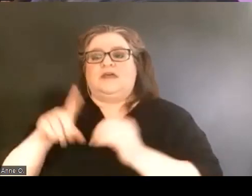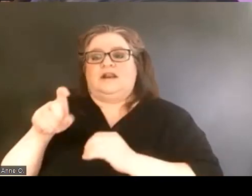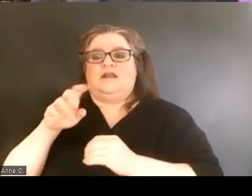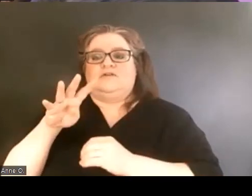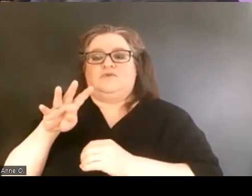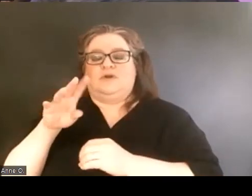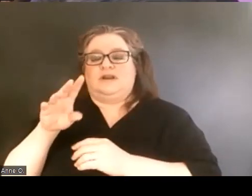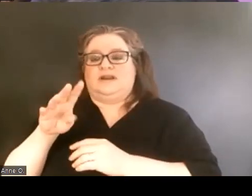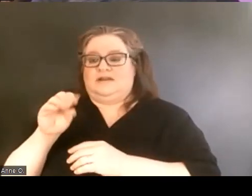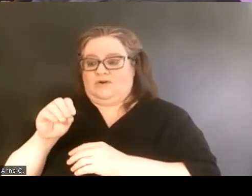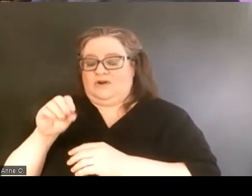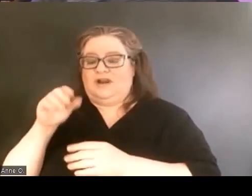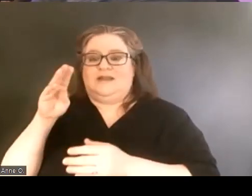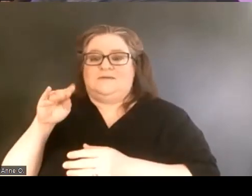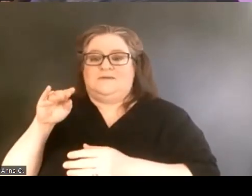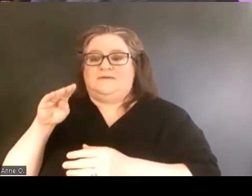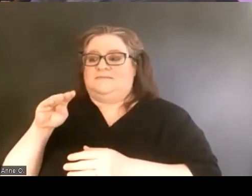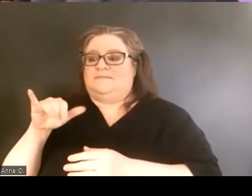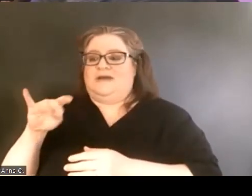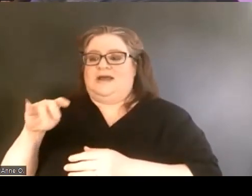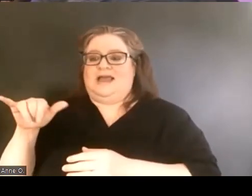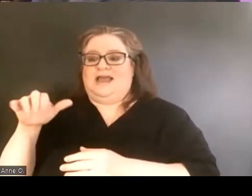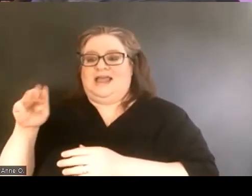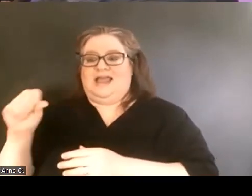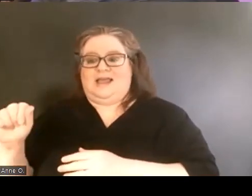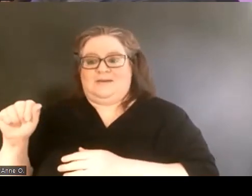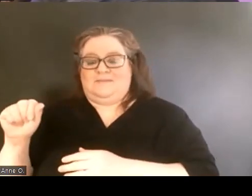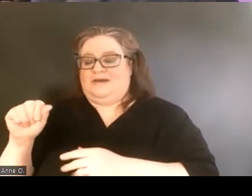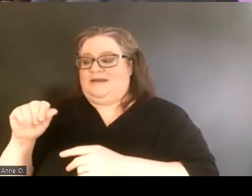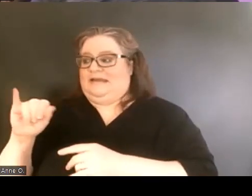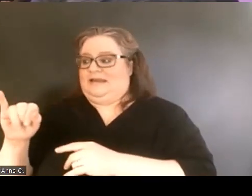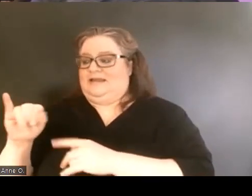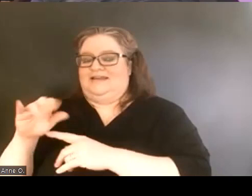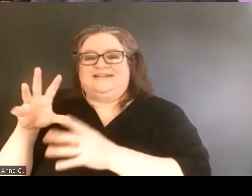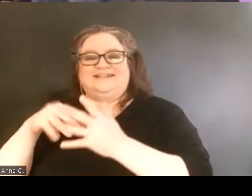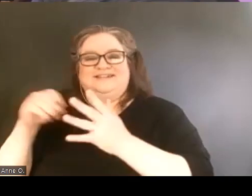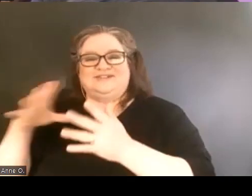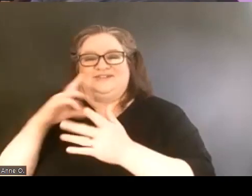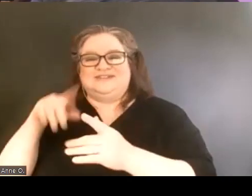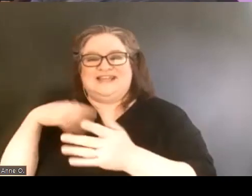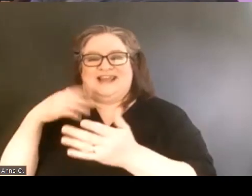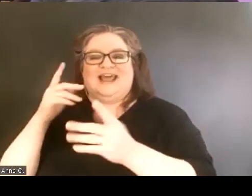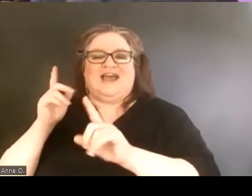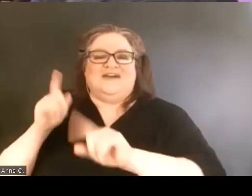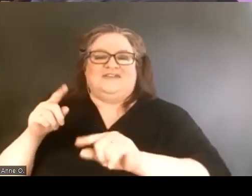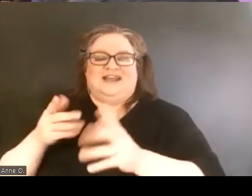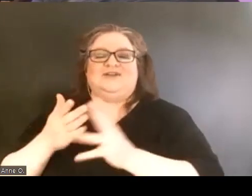who have attended Miami since 1991 through the Myaamia Heritage Award program.